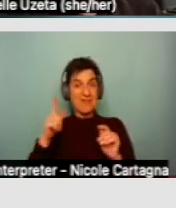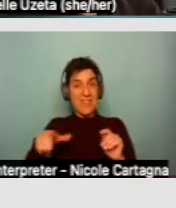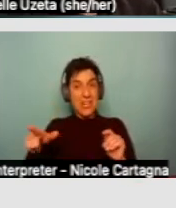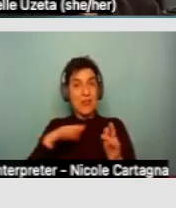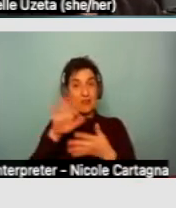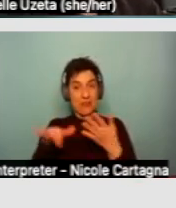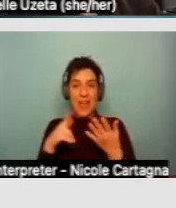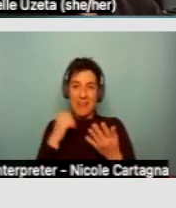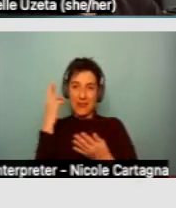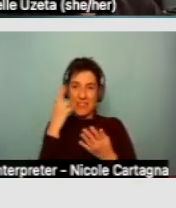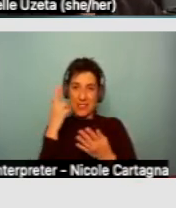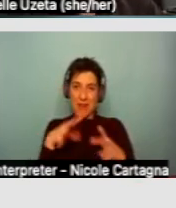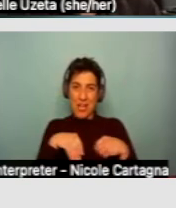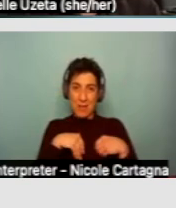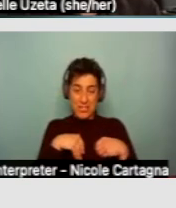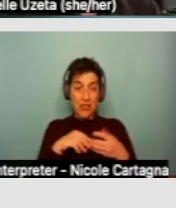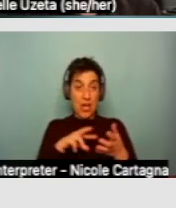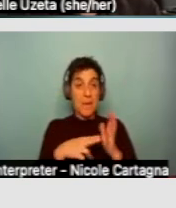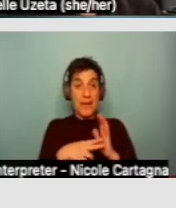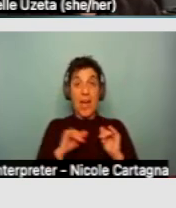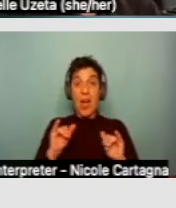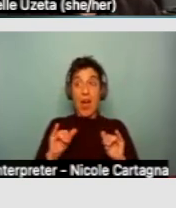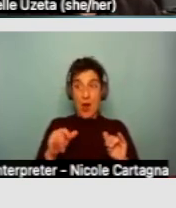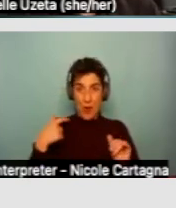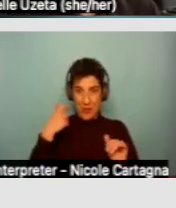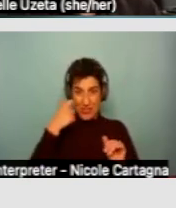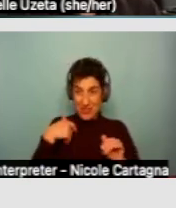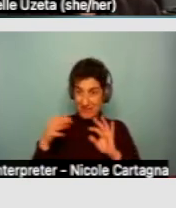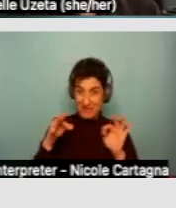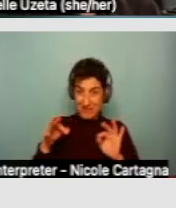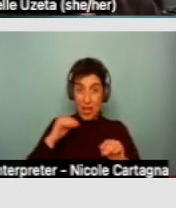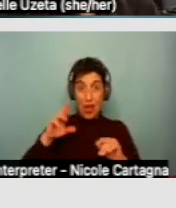such as accepting rental assistance we just heard about from the regional center, and